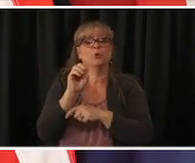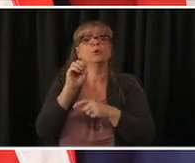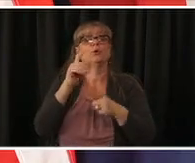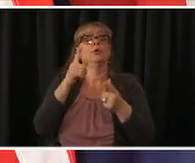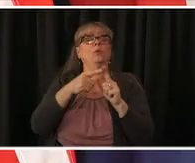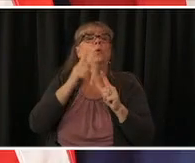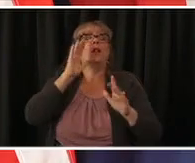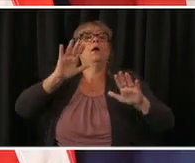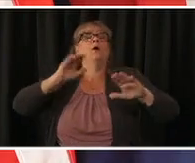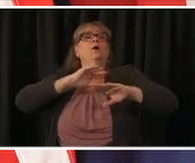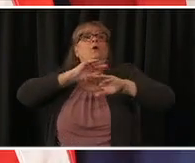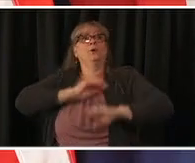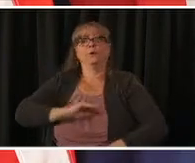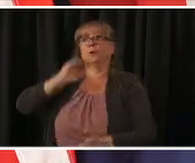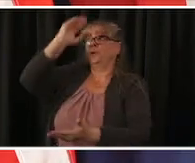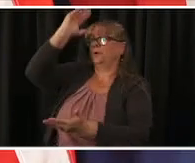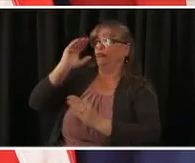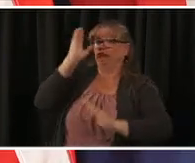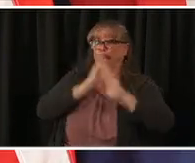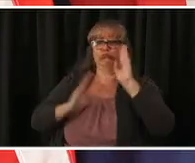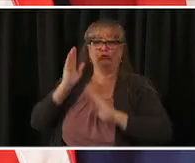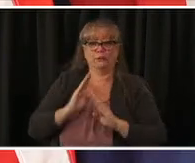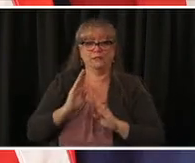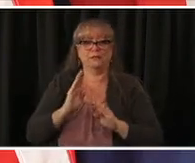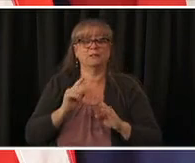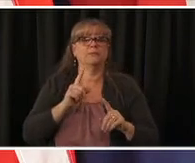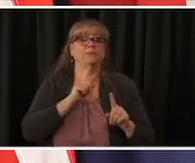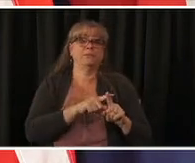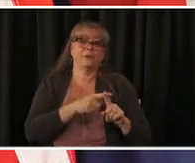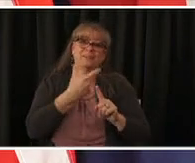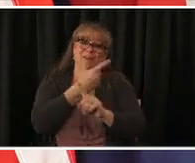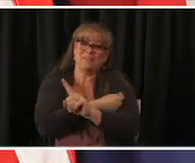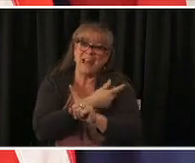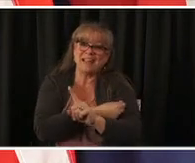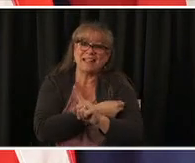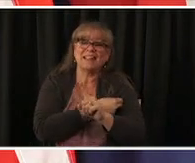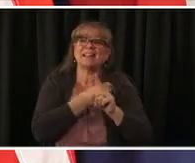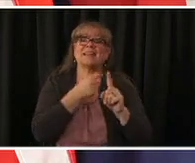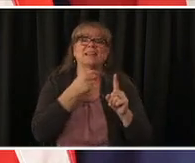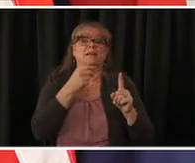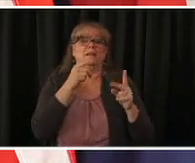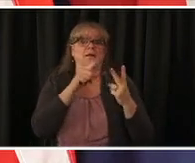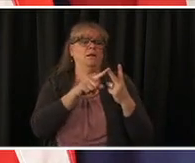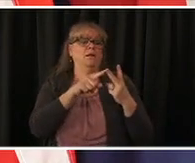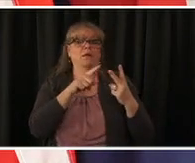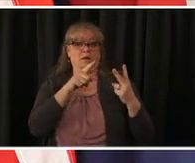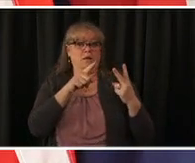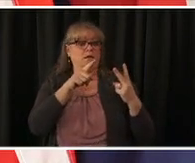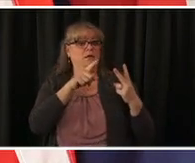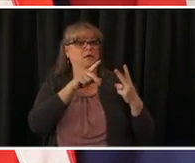15 days two weeks later you are vaccinated uh but for those who are not which is um you know